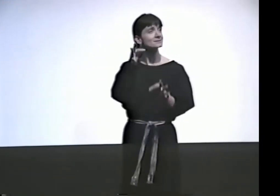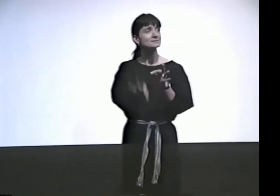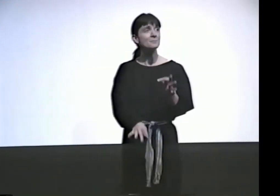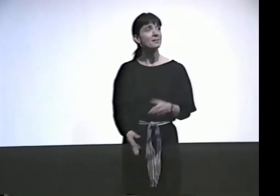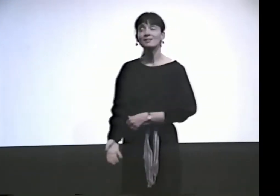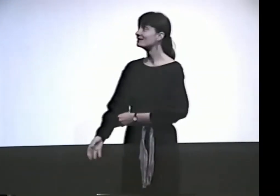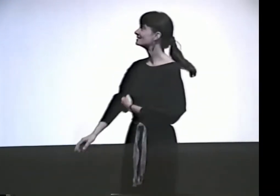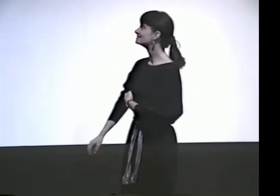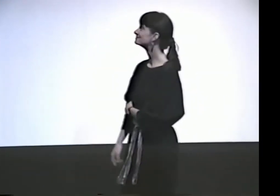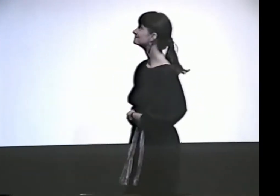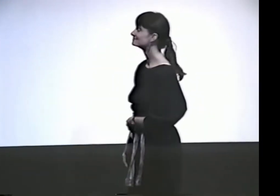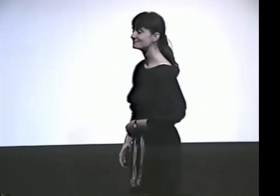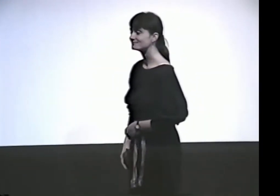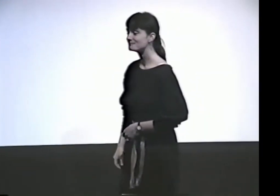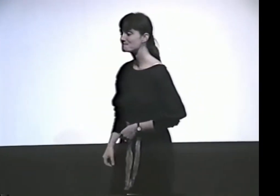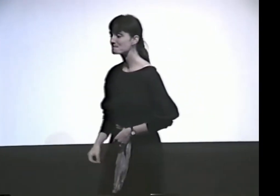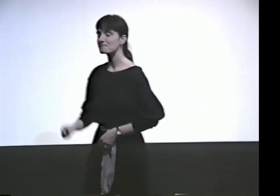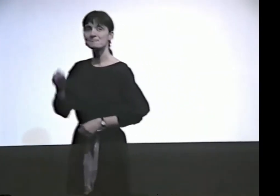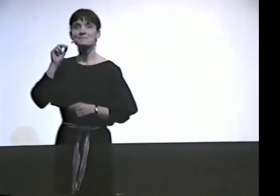IT'S SO BEAUTIFUL AND SO SIMPLE.